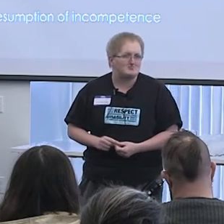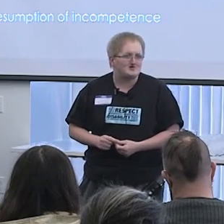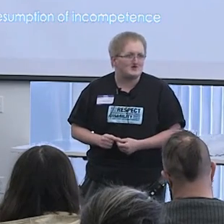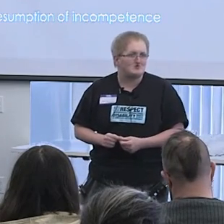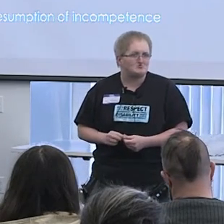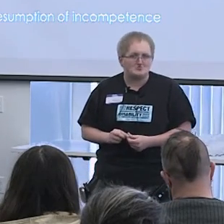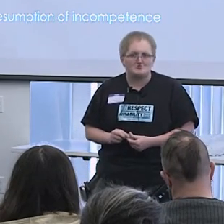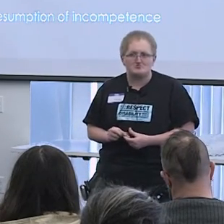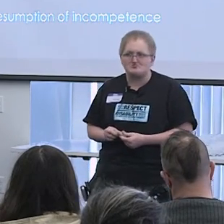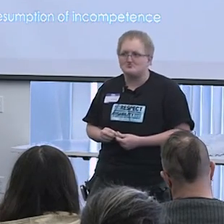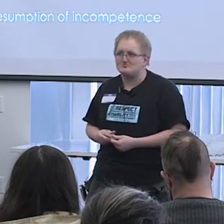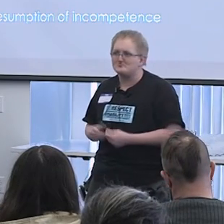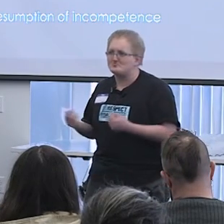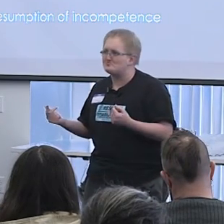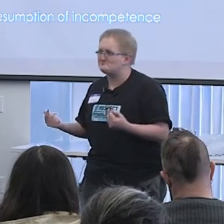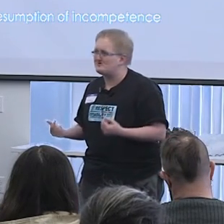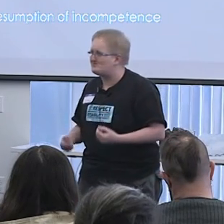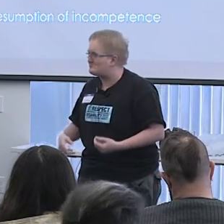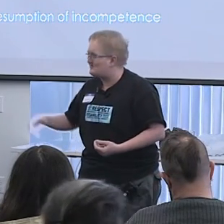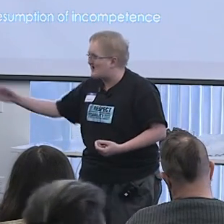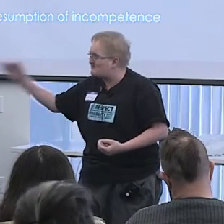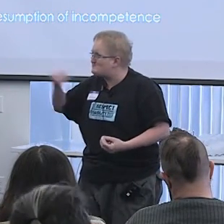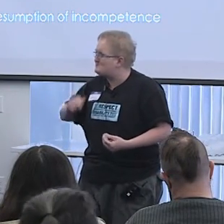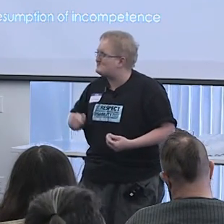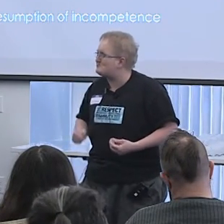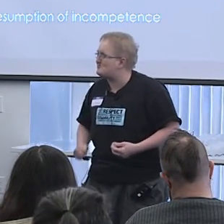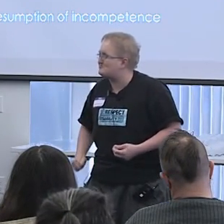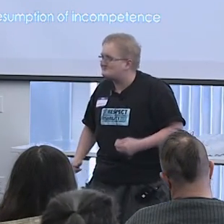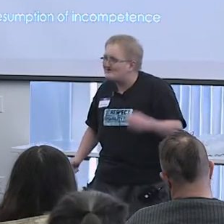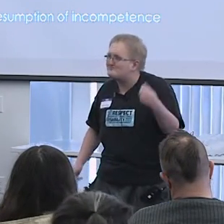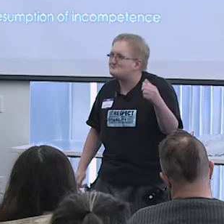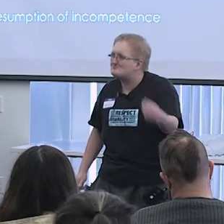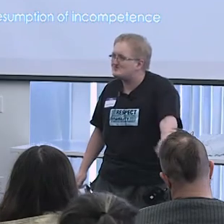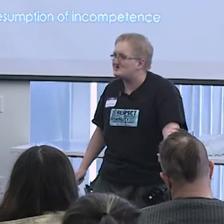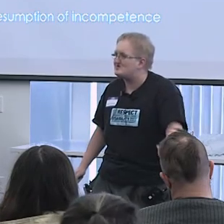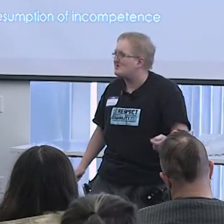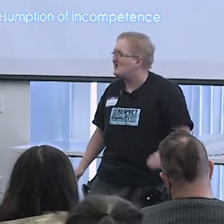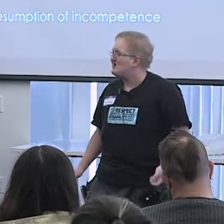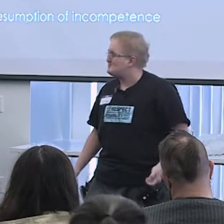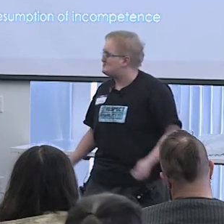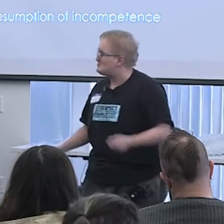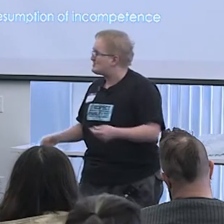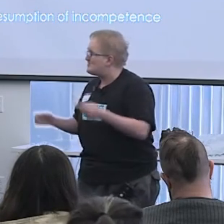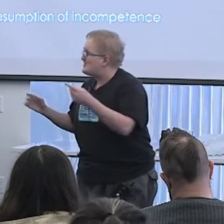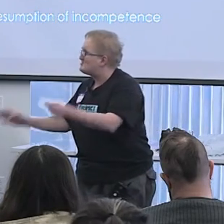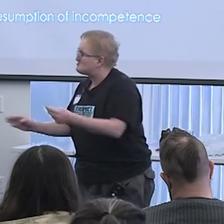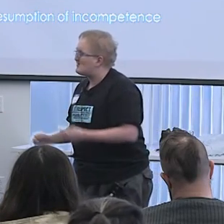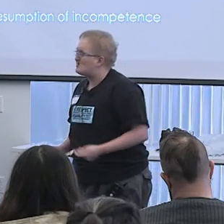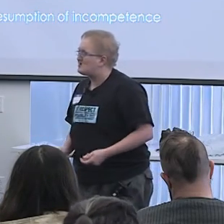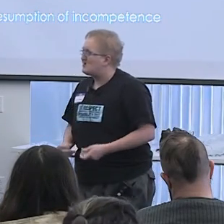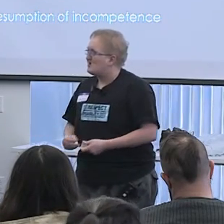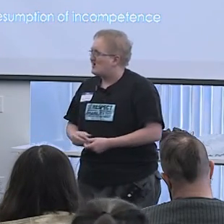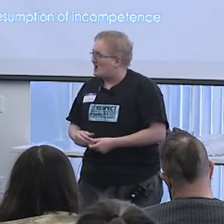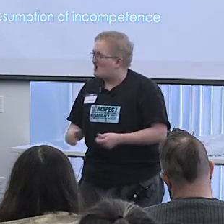we can't force the world to change so we have to do these things to make people fit in to contain a threat, etc. etc.,